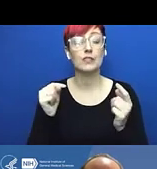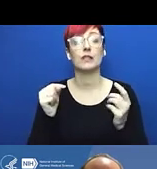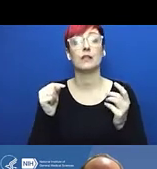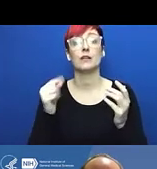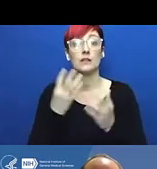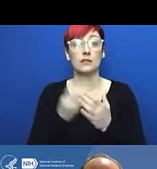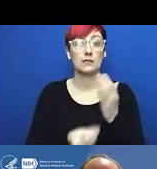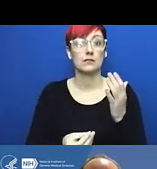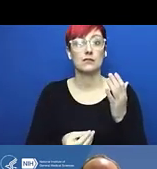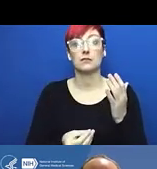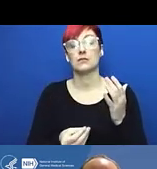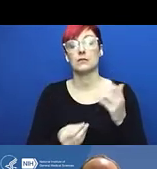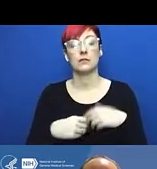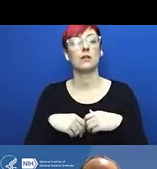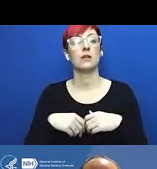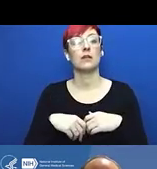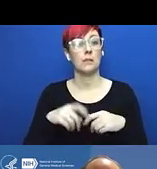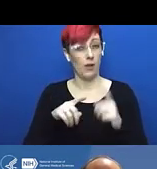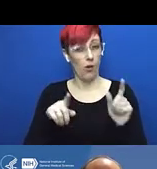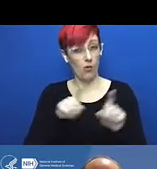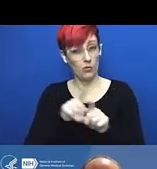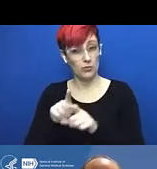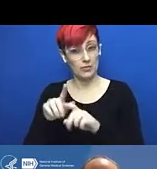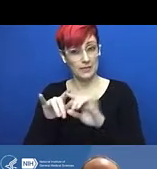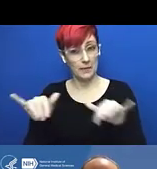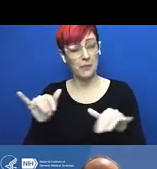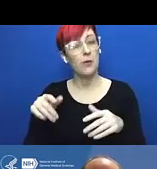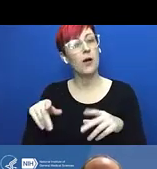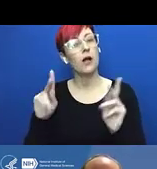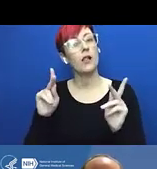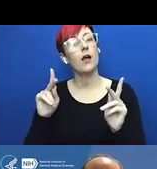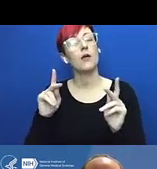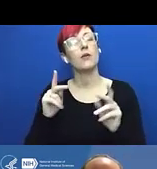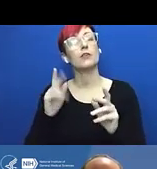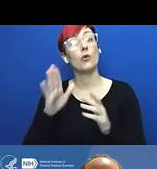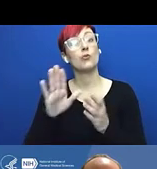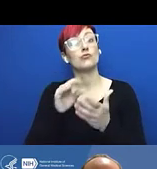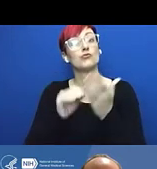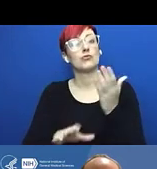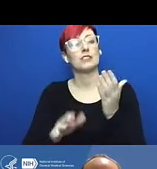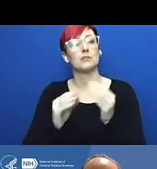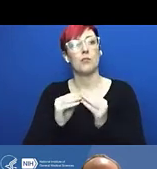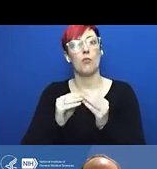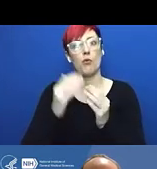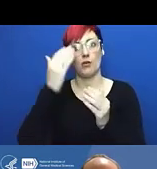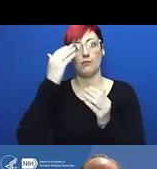involving all sorts of different kinds of research, different kinds of instruments, different kinds of procedures.